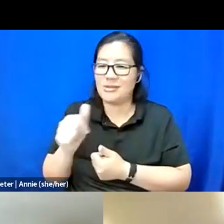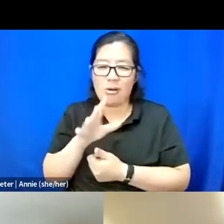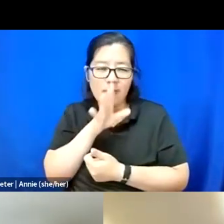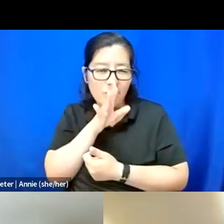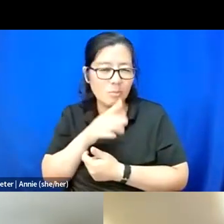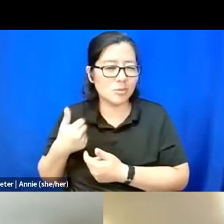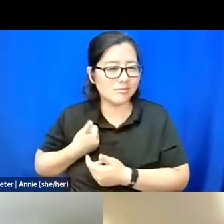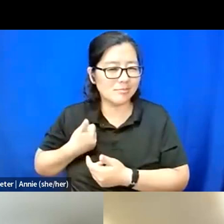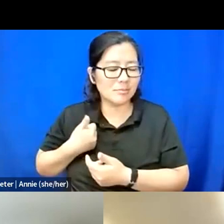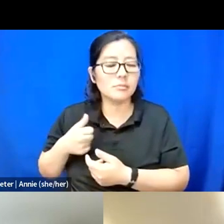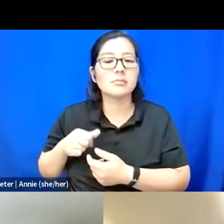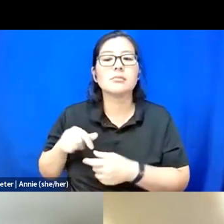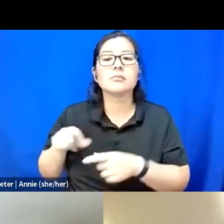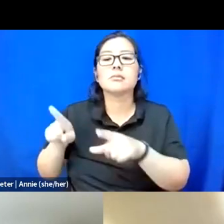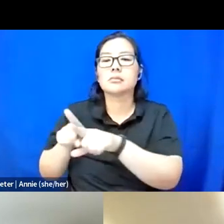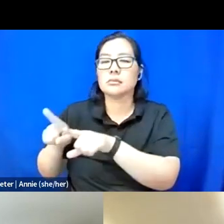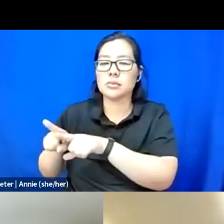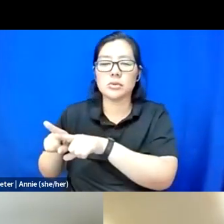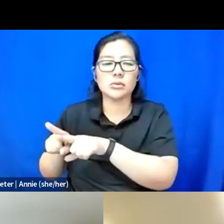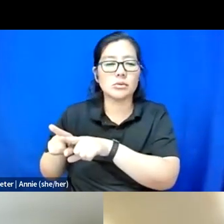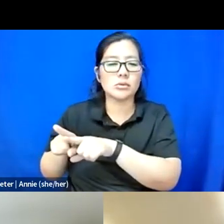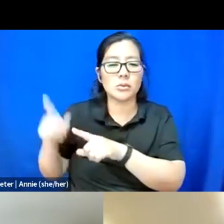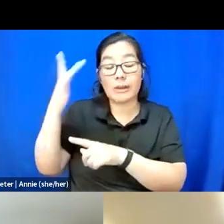and also with an intellectual disability.